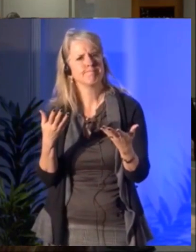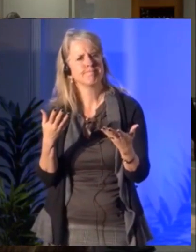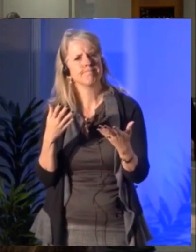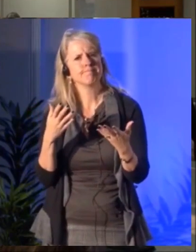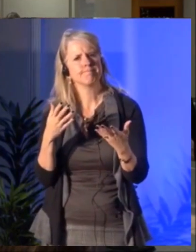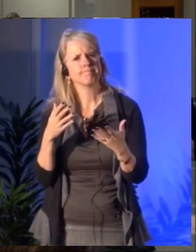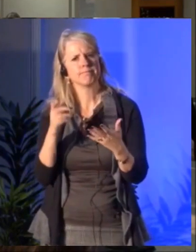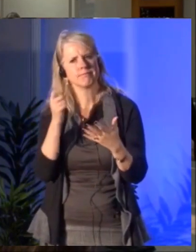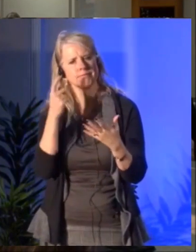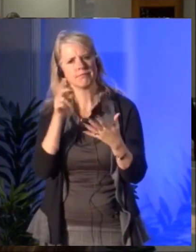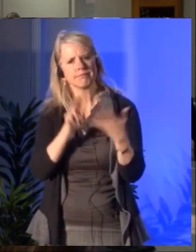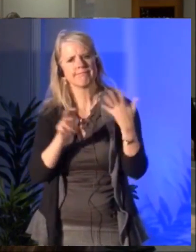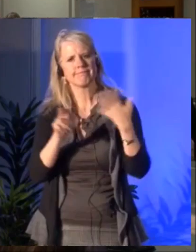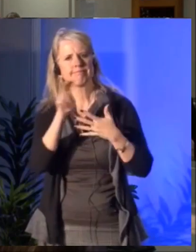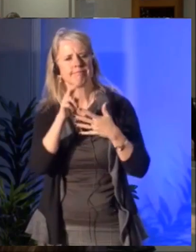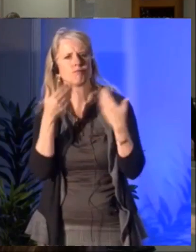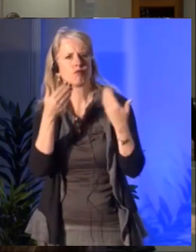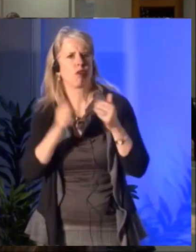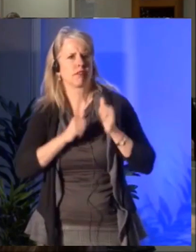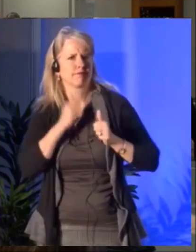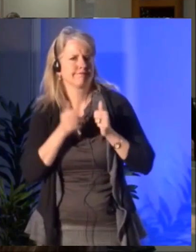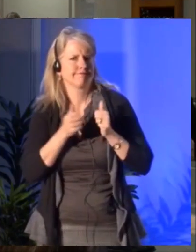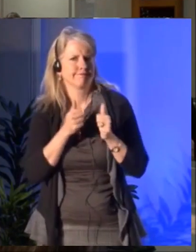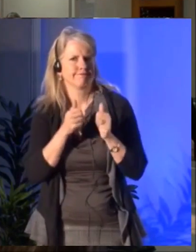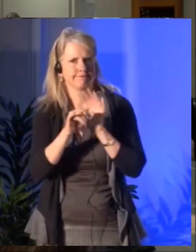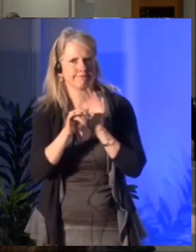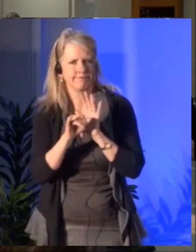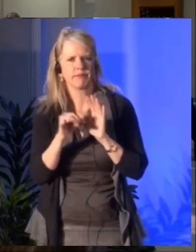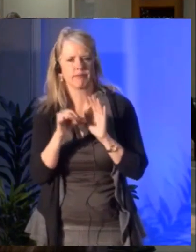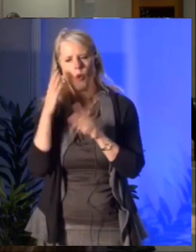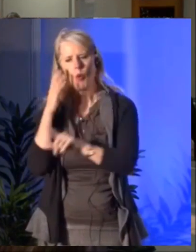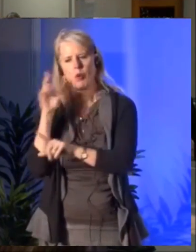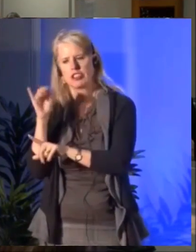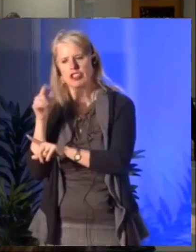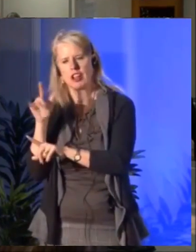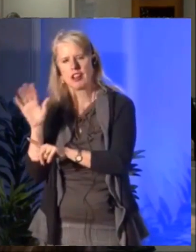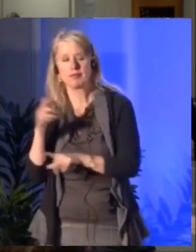And step it out apart from the digital space which you've already identified. Thank you. Simon Brault: I absolutely agree actually